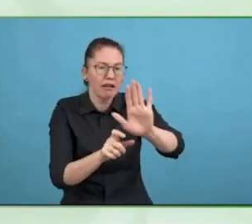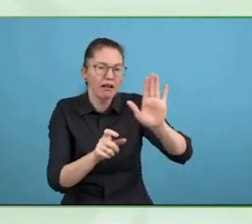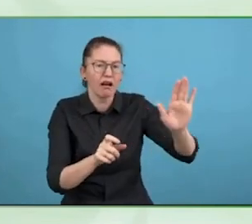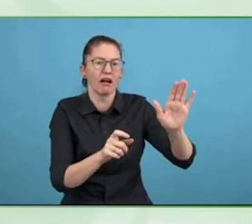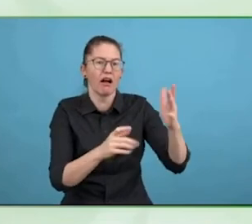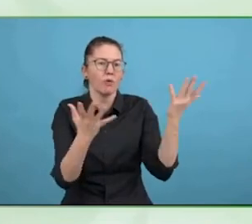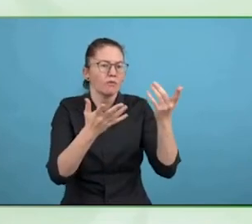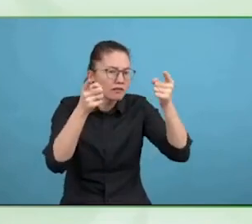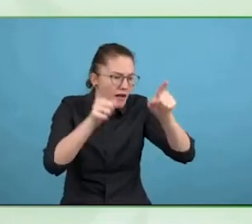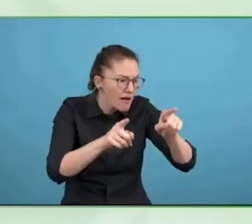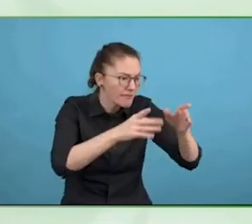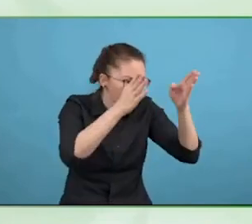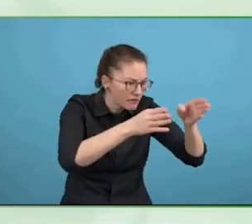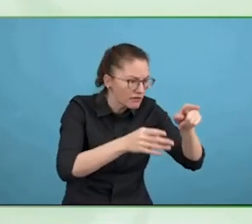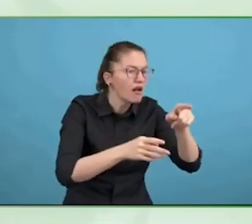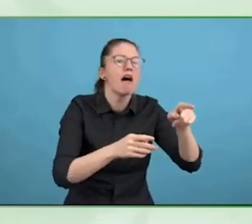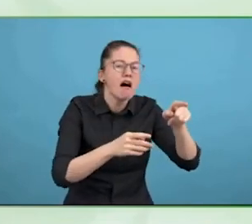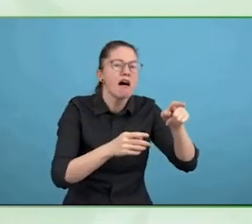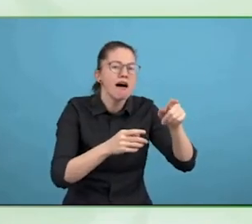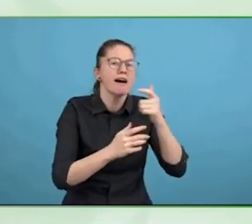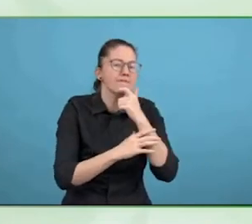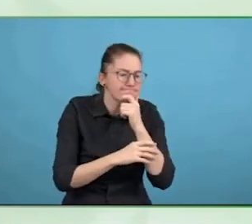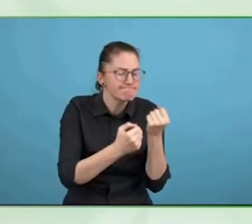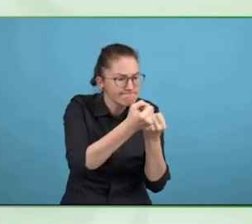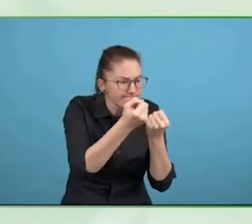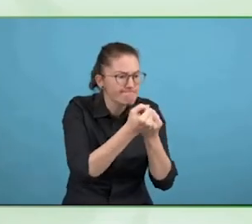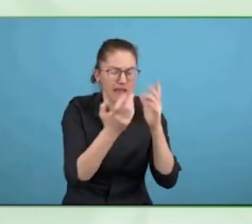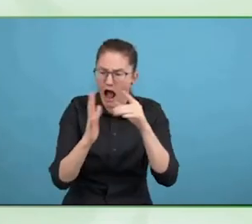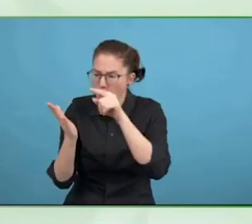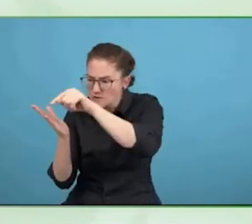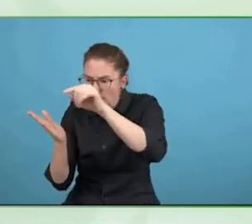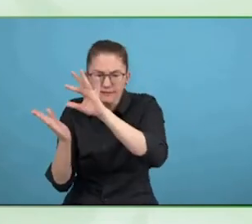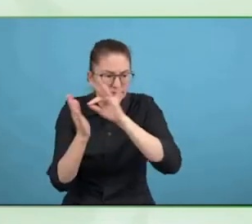project hands out each year but also it has been going for several